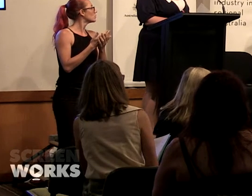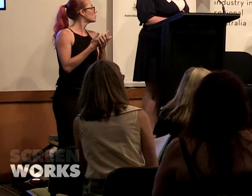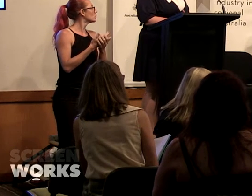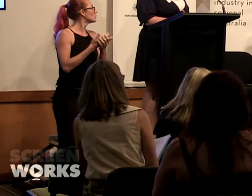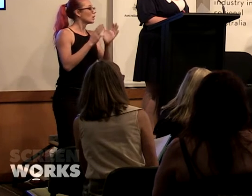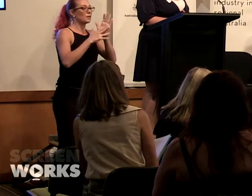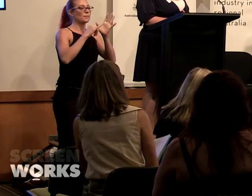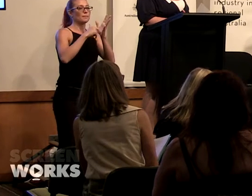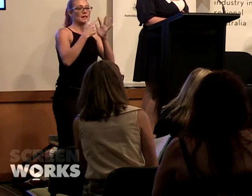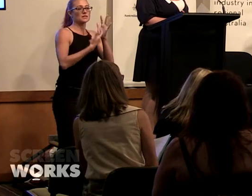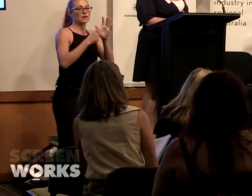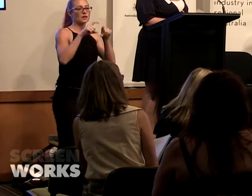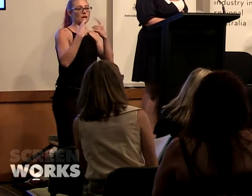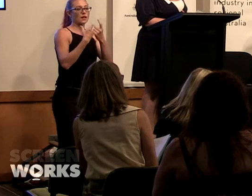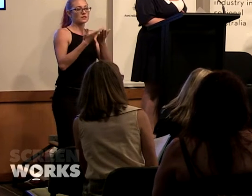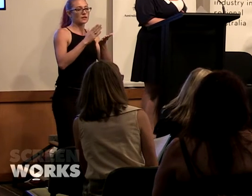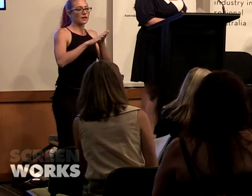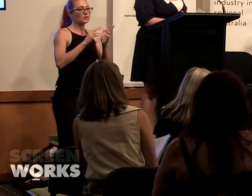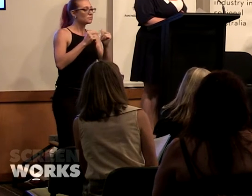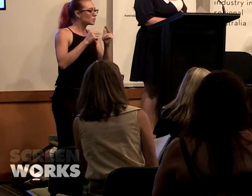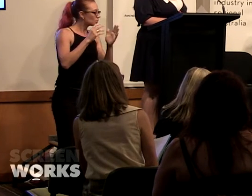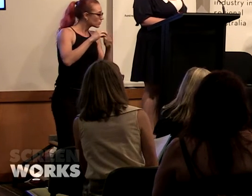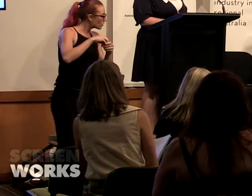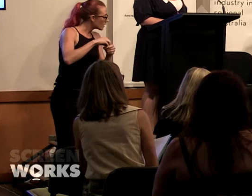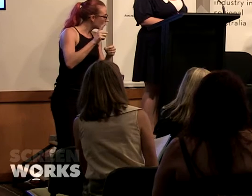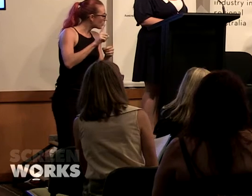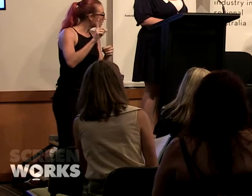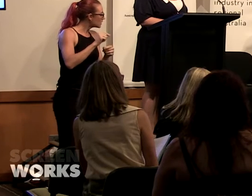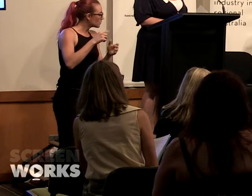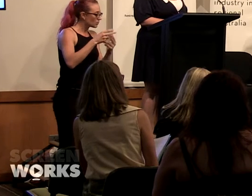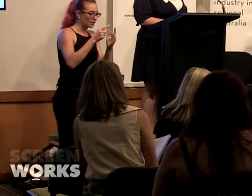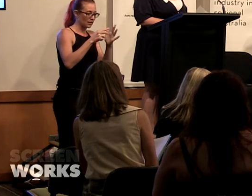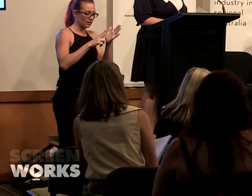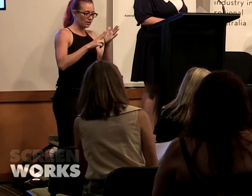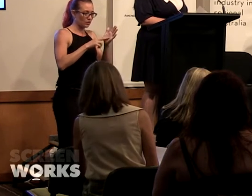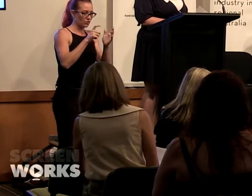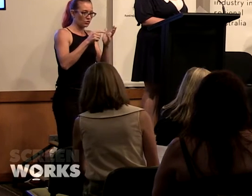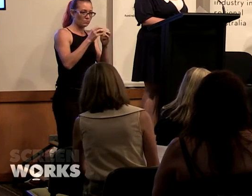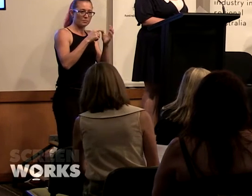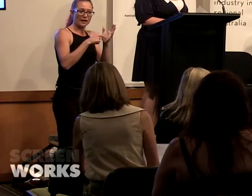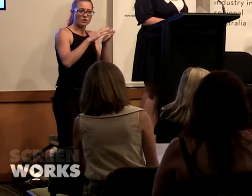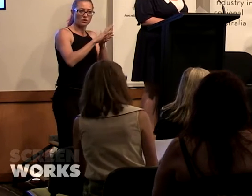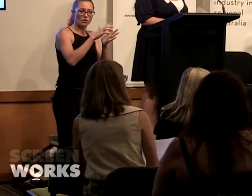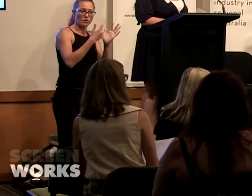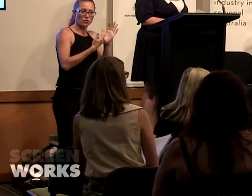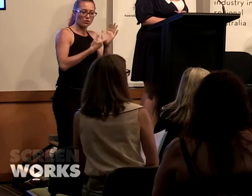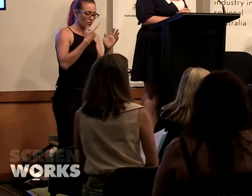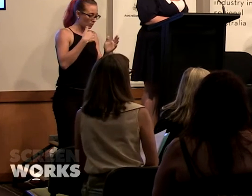class of how to build your content and in fact what we did with Incubator was really walk through all of the things you need to do to actually have a